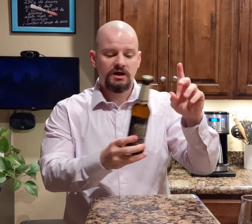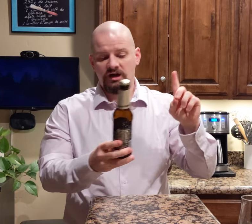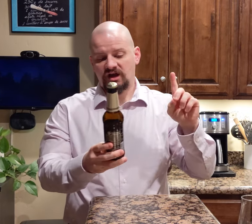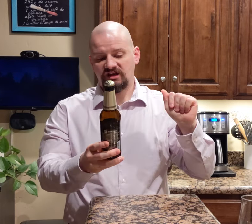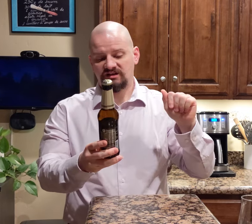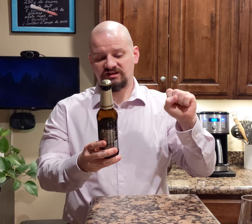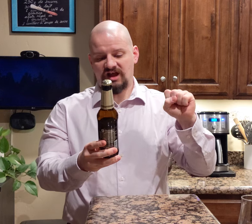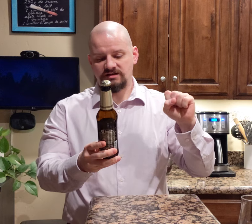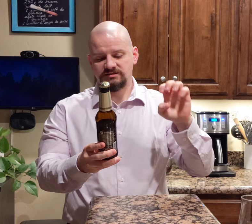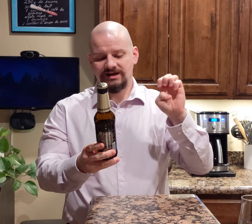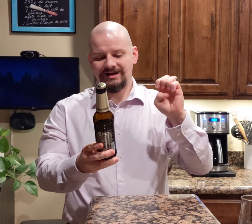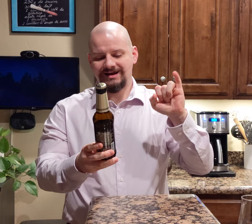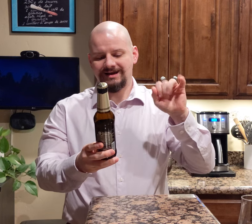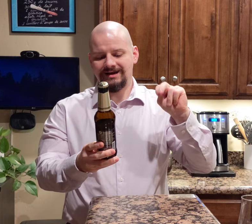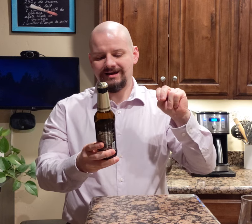[READING ALOUD IN GERMAN]